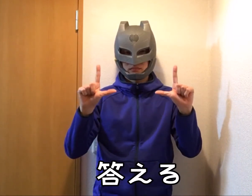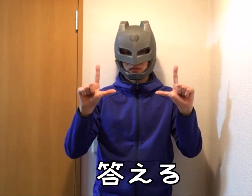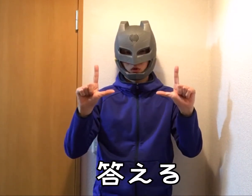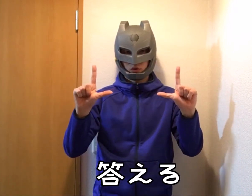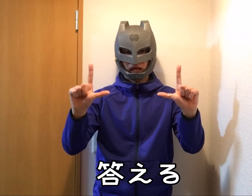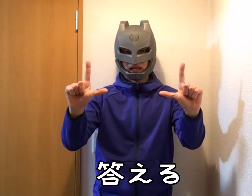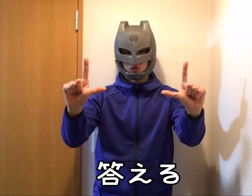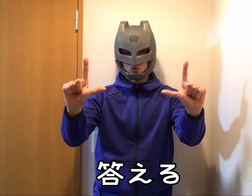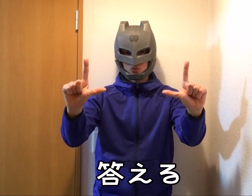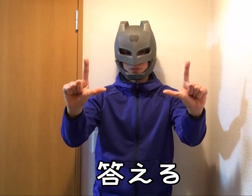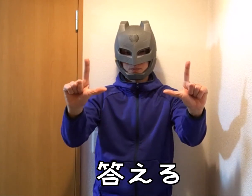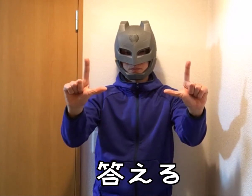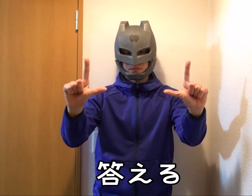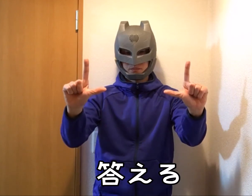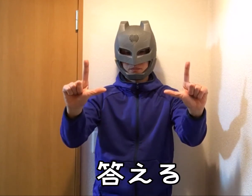Answer